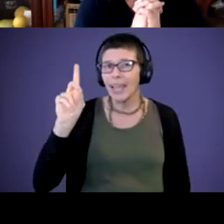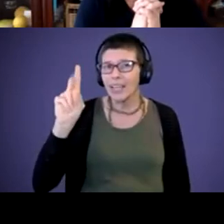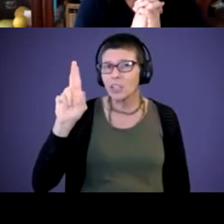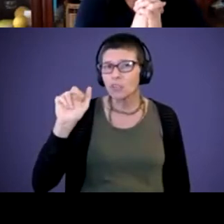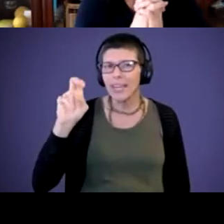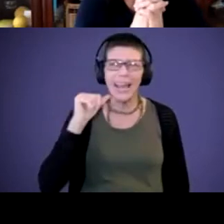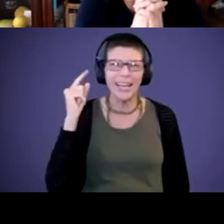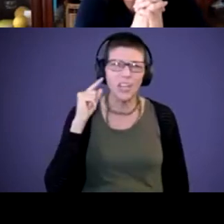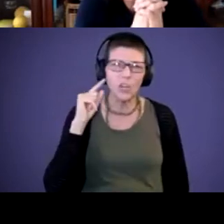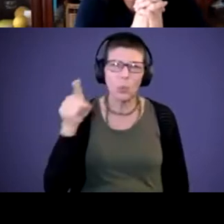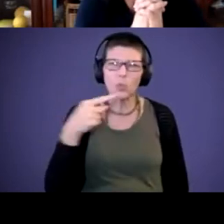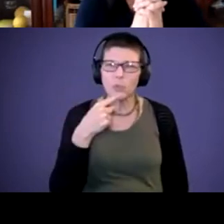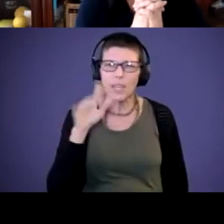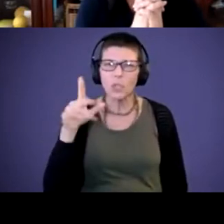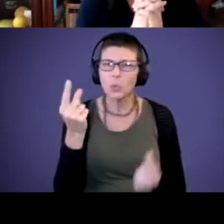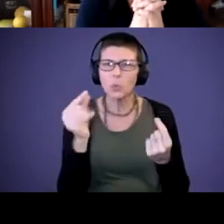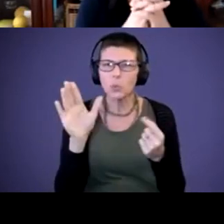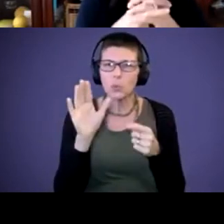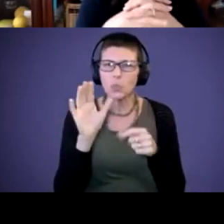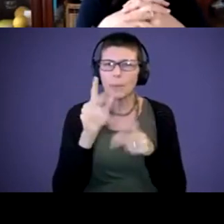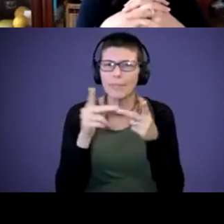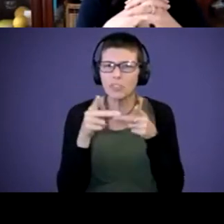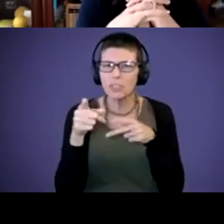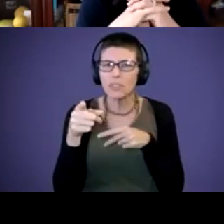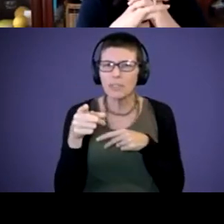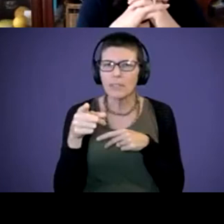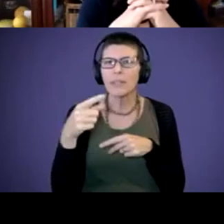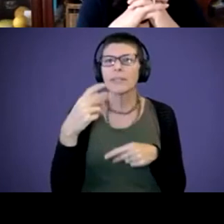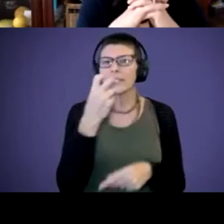what you said that you do or your position? Adrian: Yes, I'm a speech language pathologist.